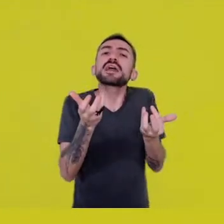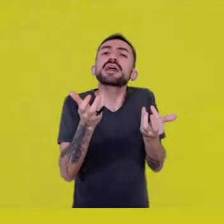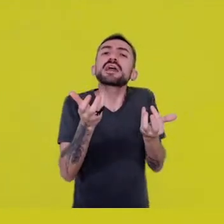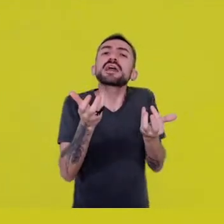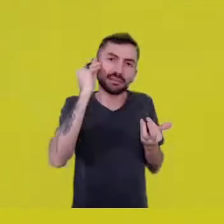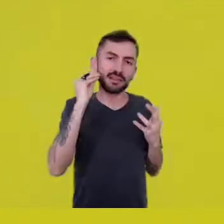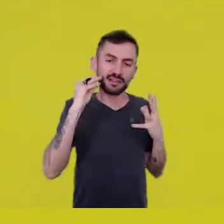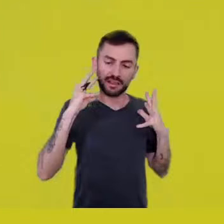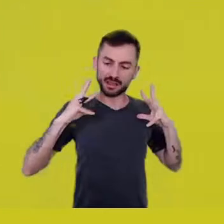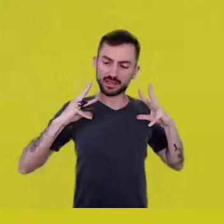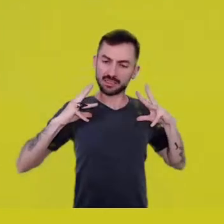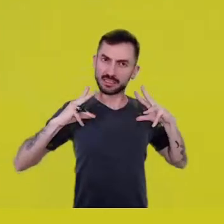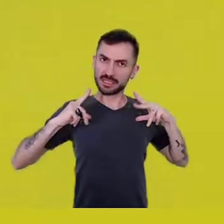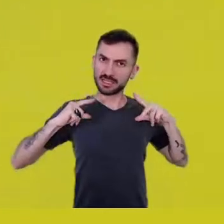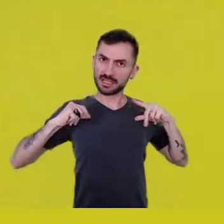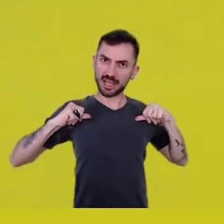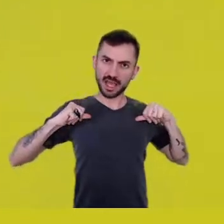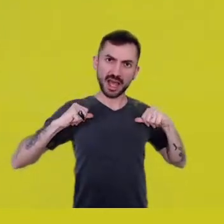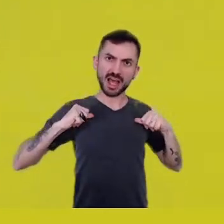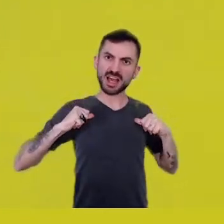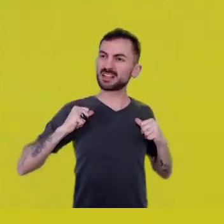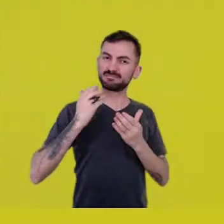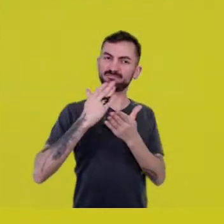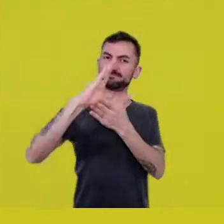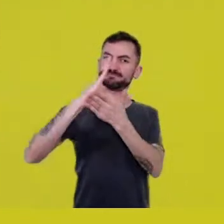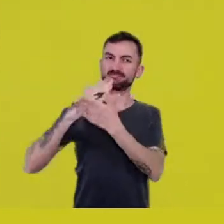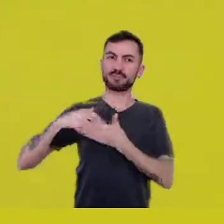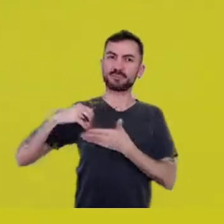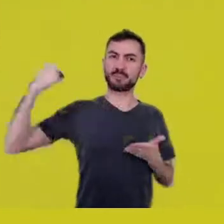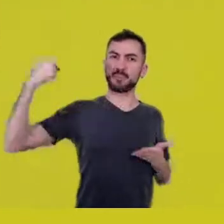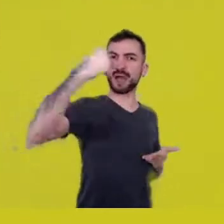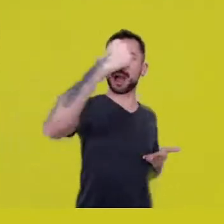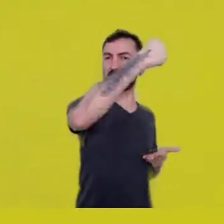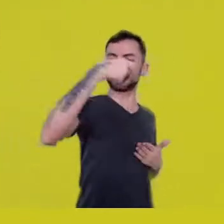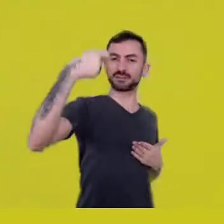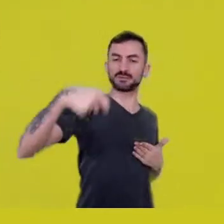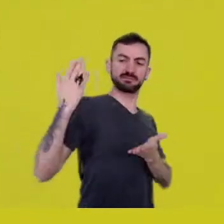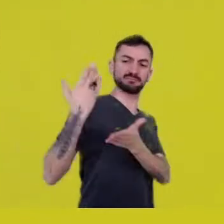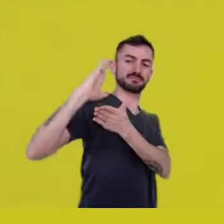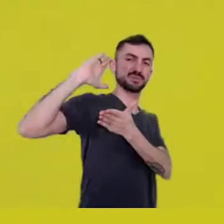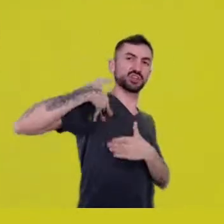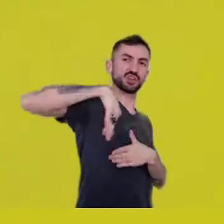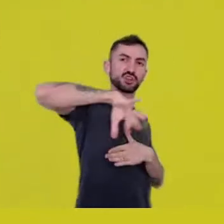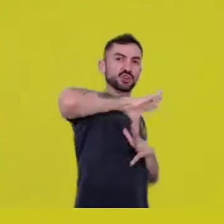to be this hygienic thing, this thing separated from other beings,